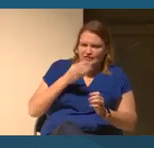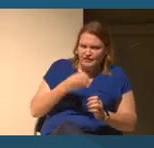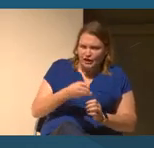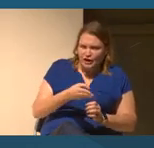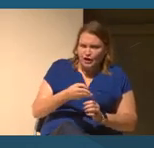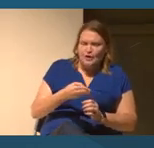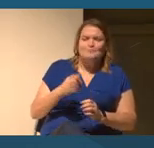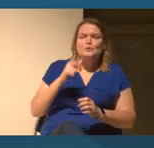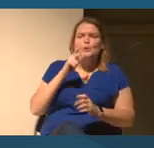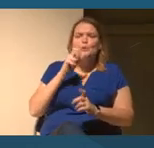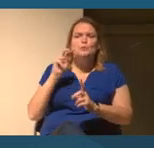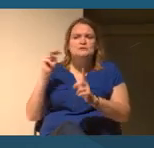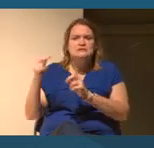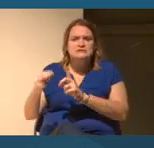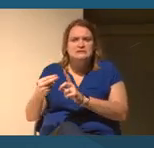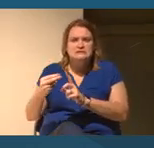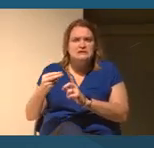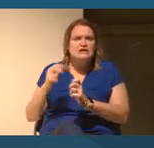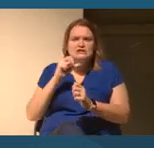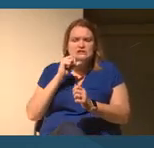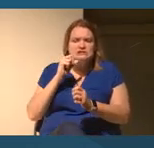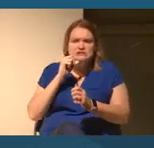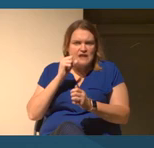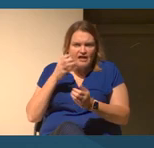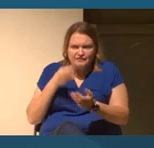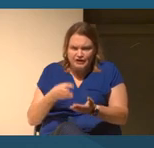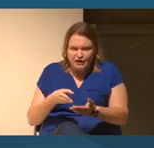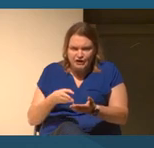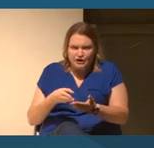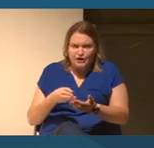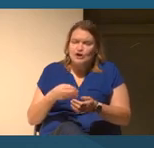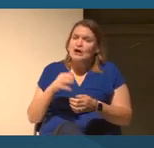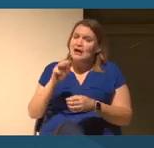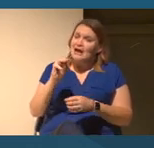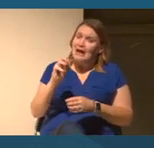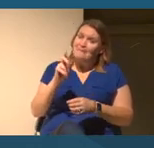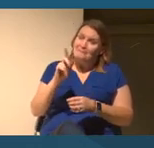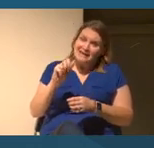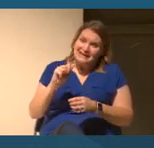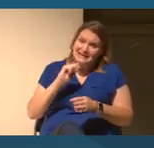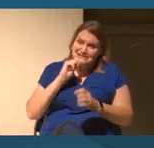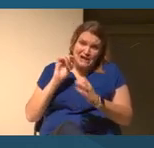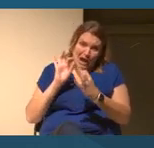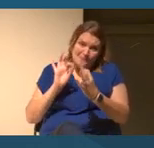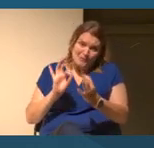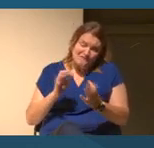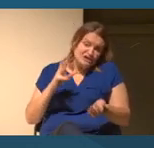No media outlet is perfect. The Post is maybe close- I'm kidding.